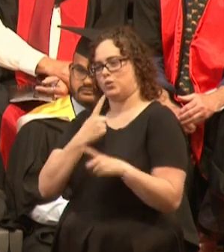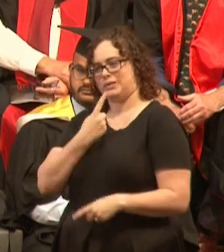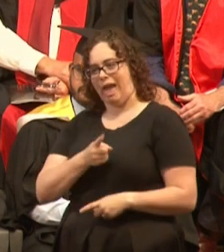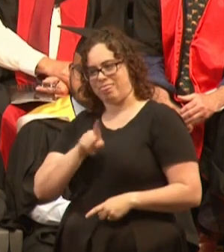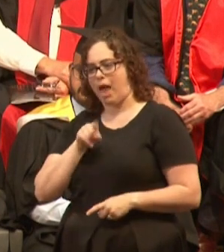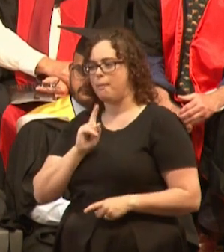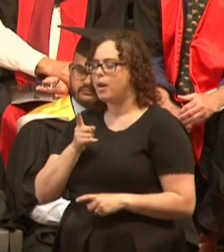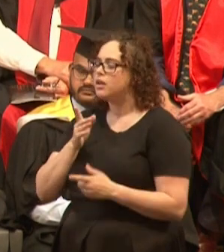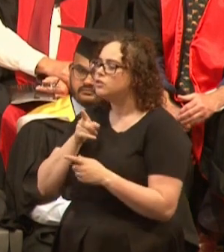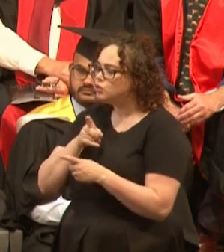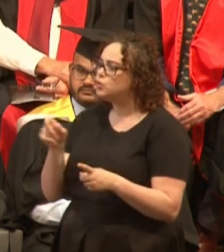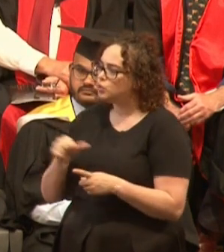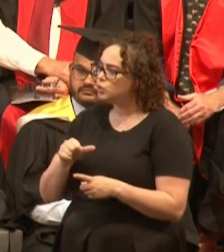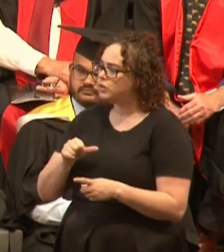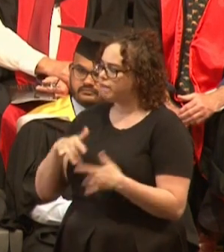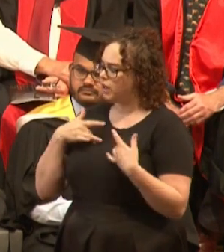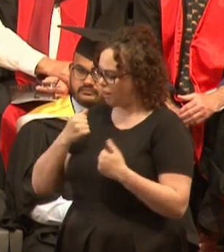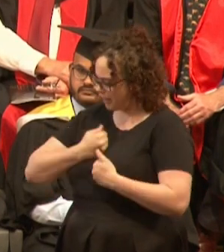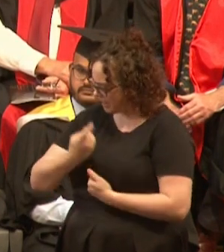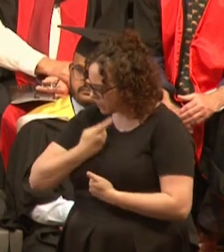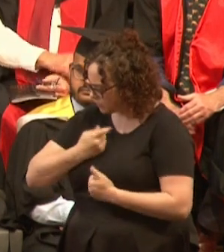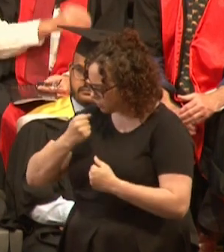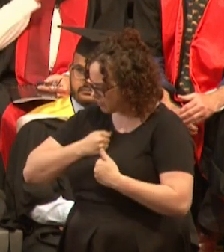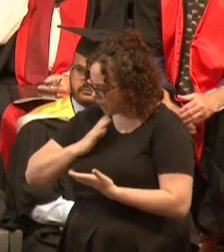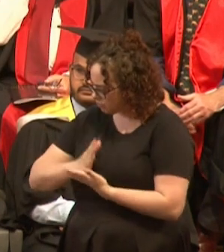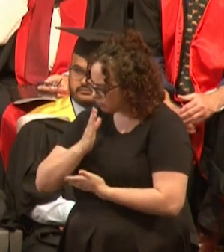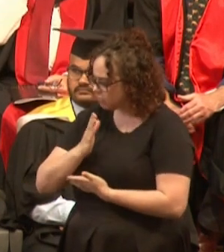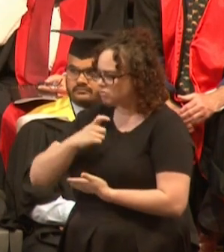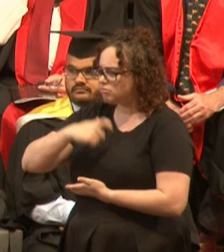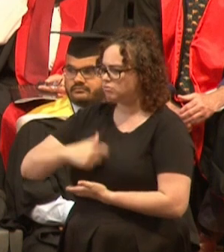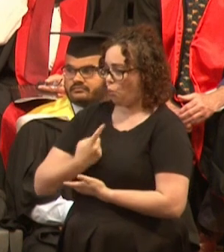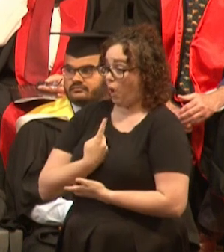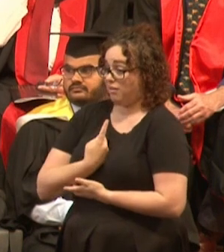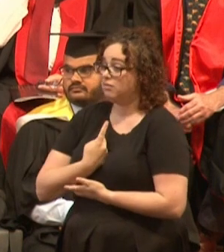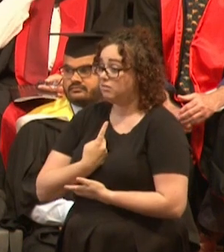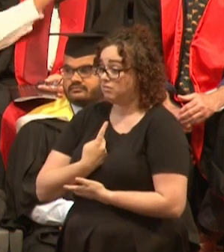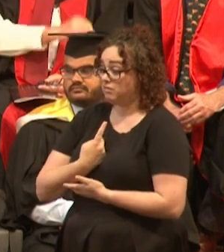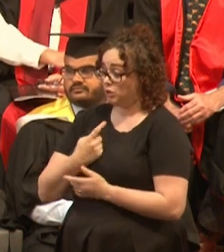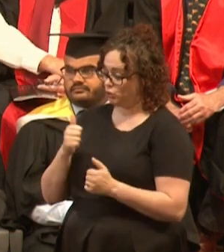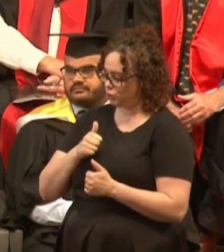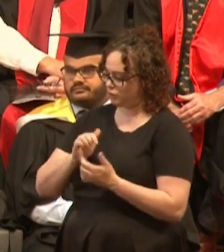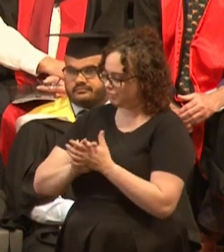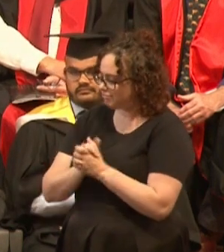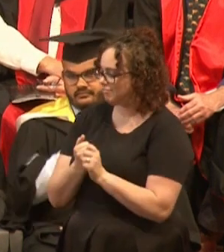But it's true. Despite failing plant biology and statistics,